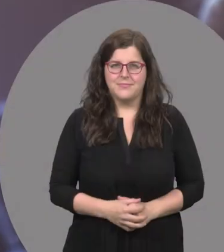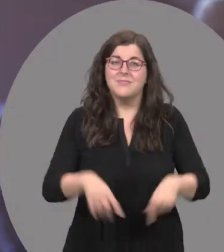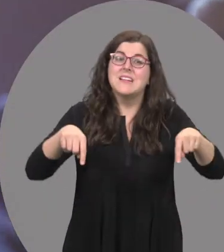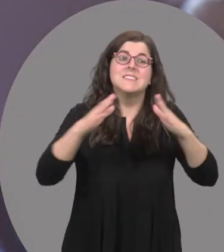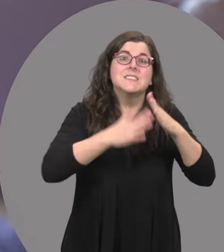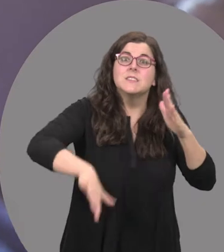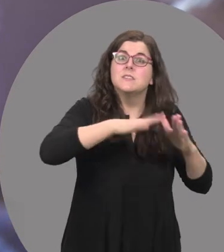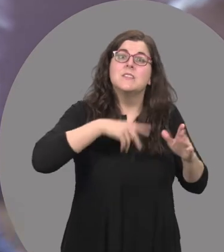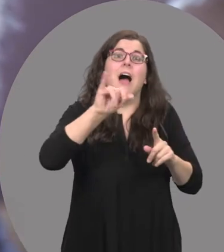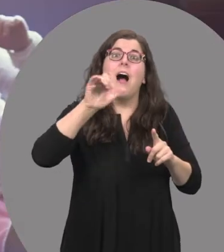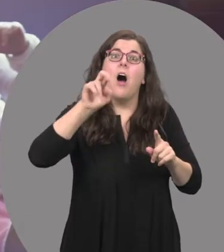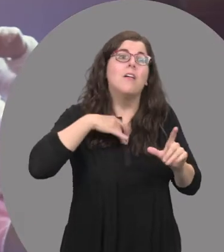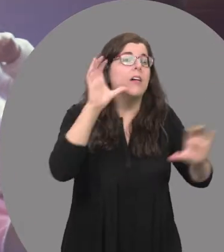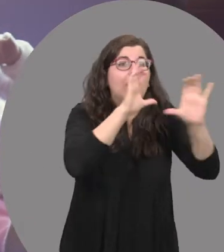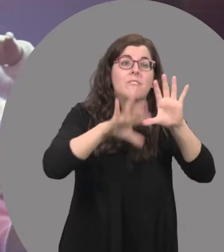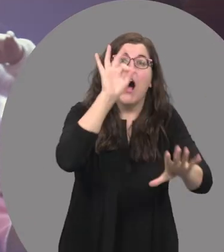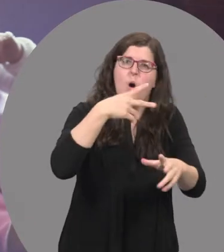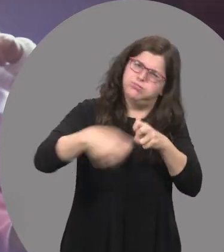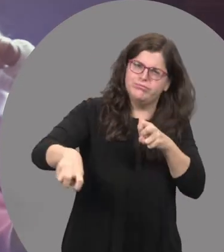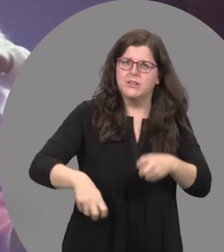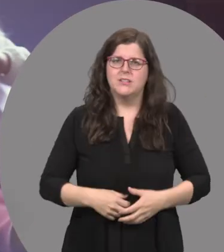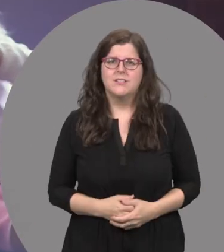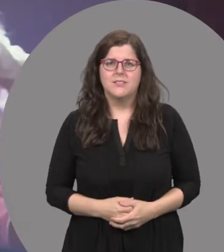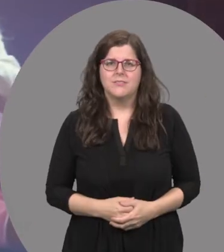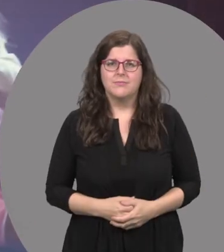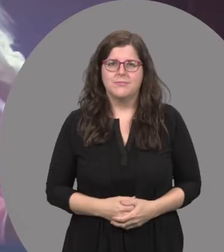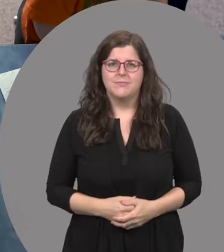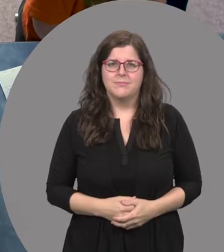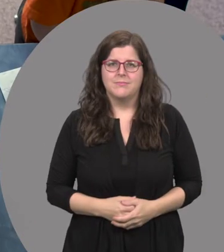Bobby: It’s so hard to get your child into daycare in this city.